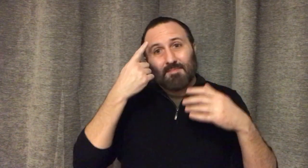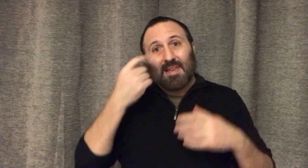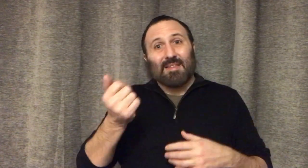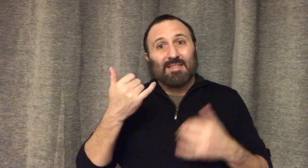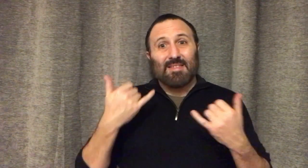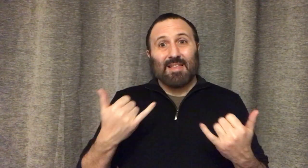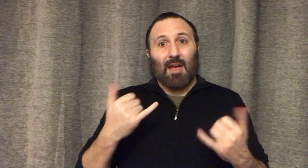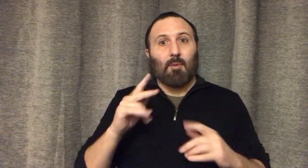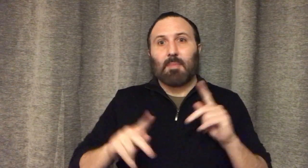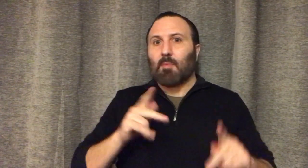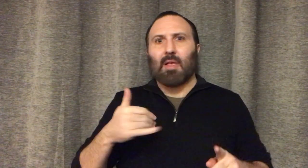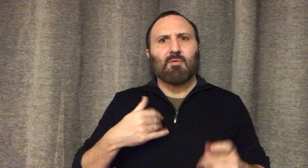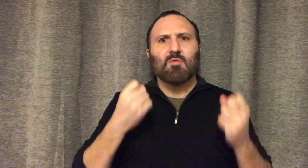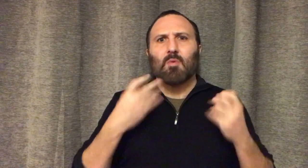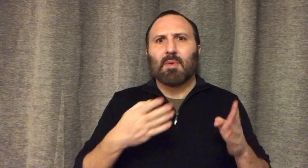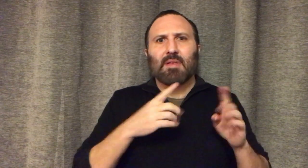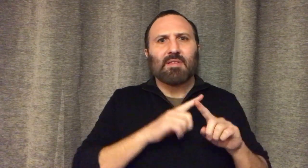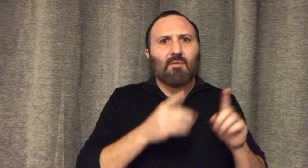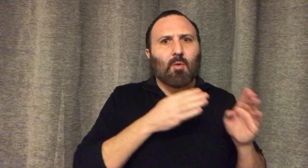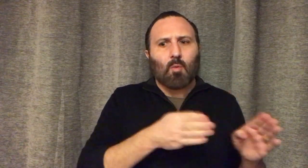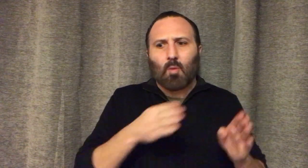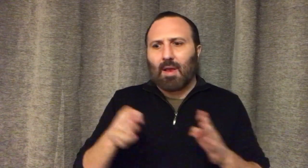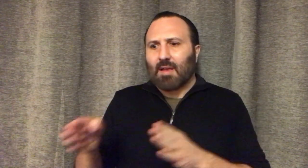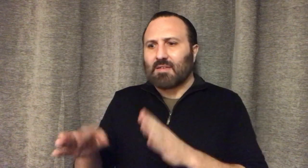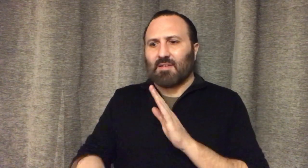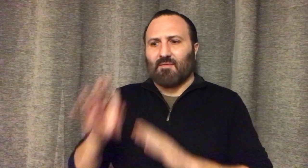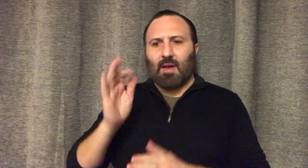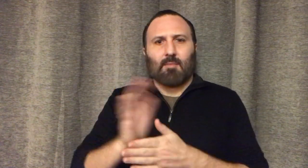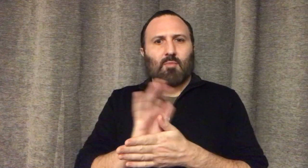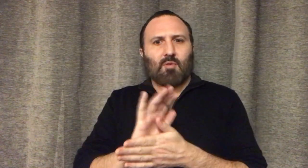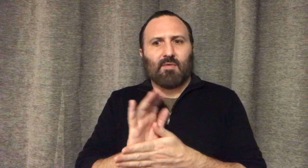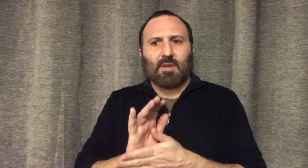Right now, people have many different options how to find films: